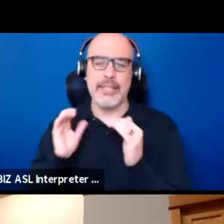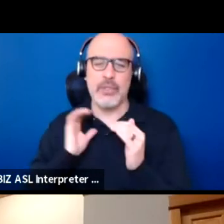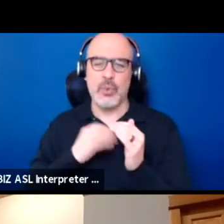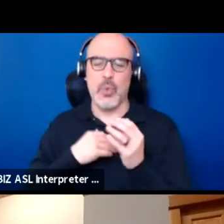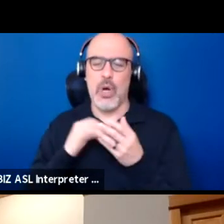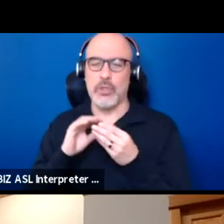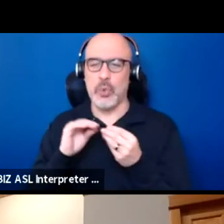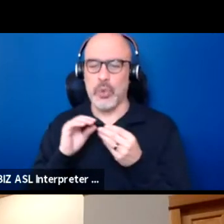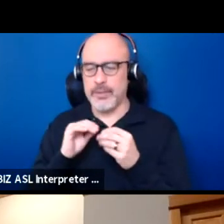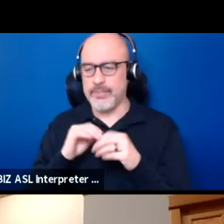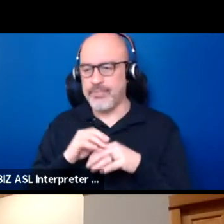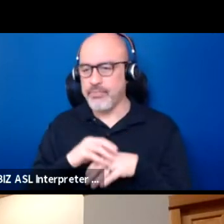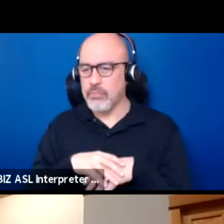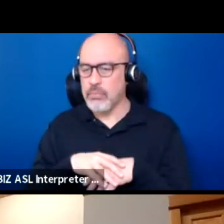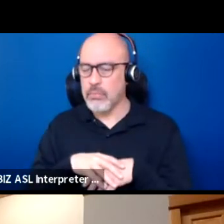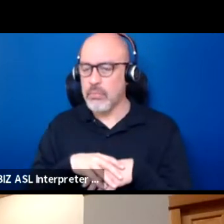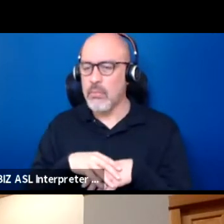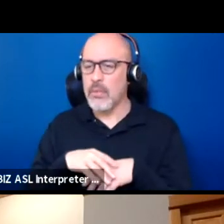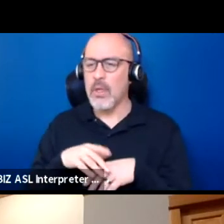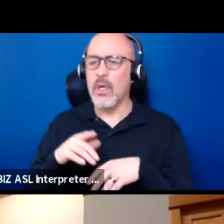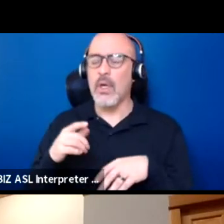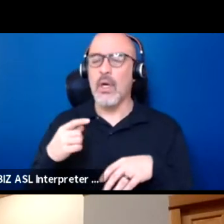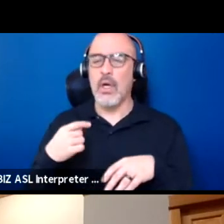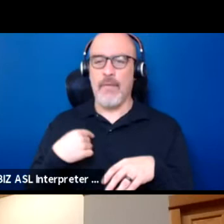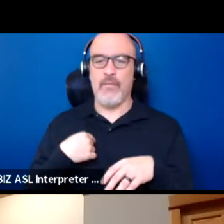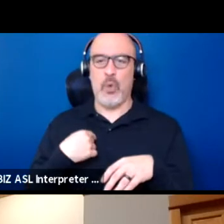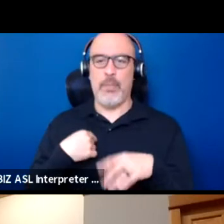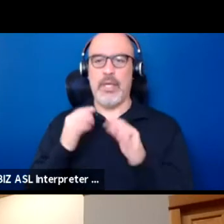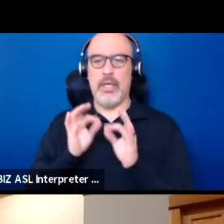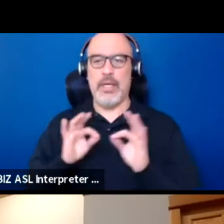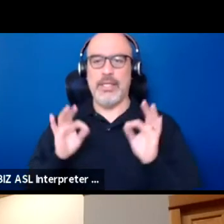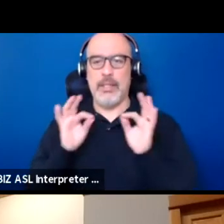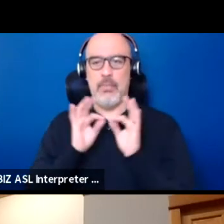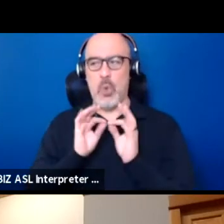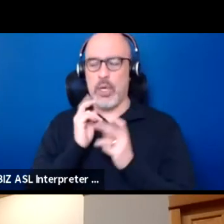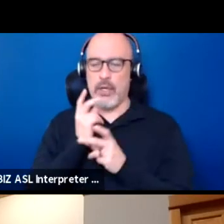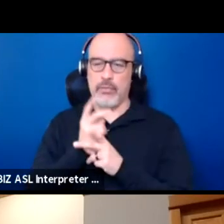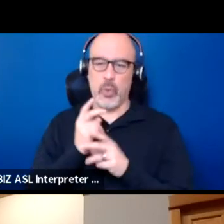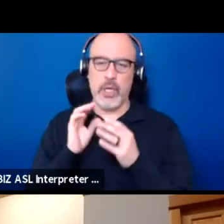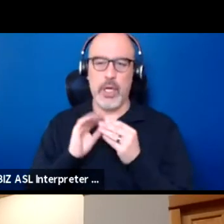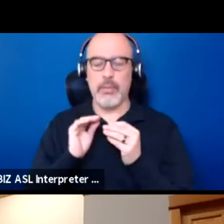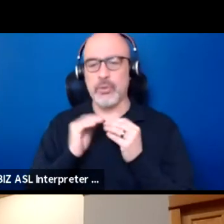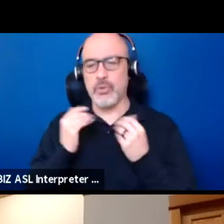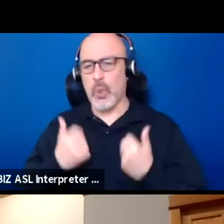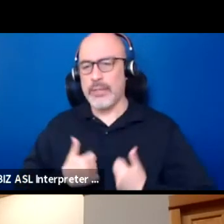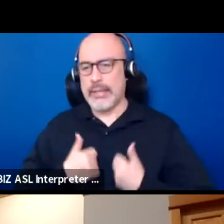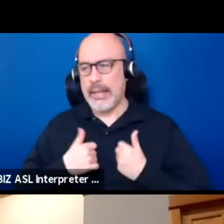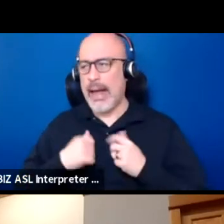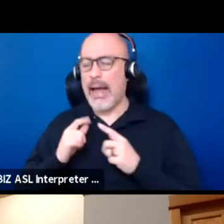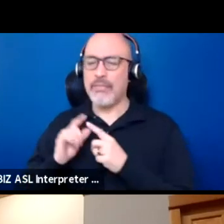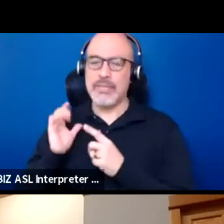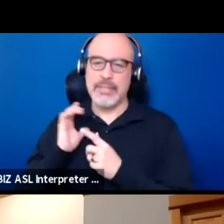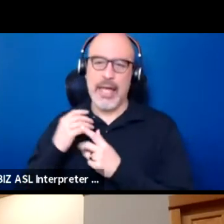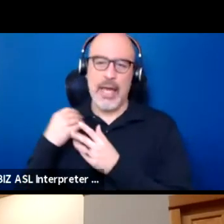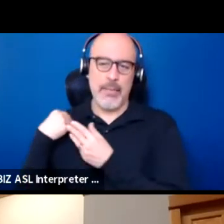And so to me, it's imperative that we keep our stories alive. As our ancestors kept them alive for us, we must do it as well.